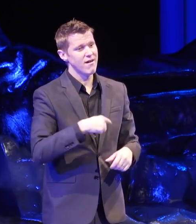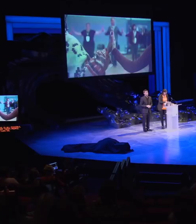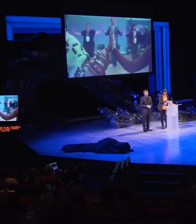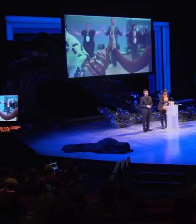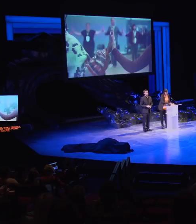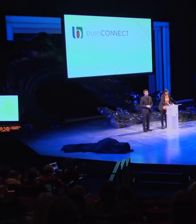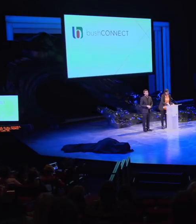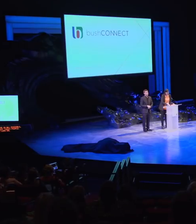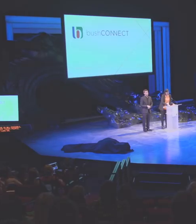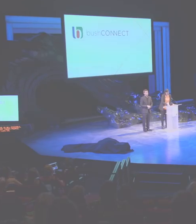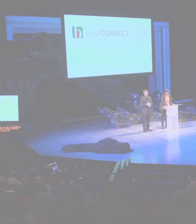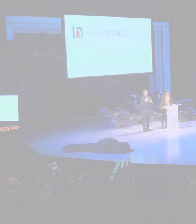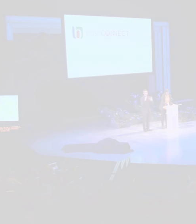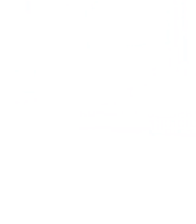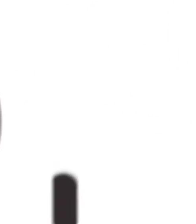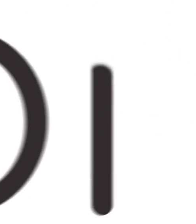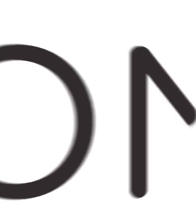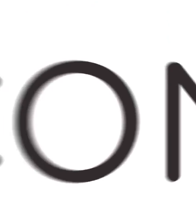(audience clapping)